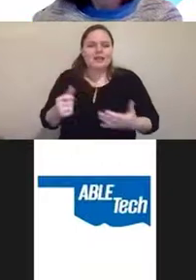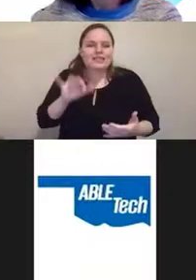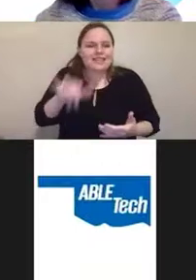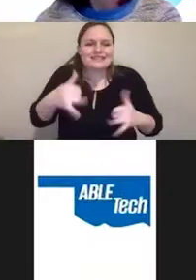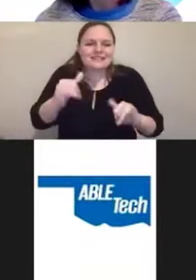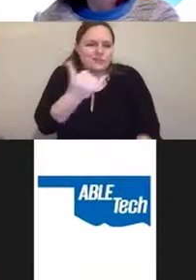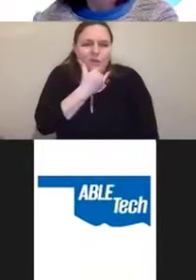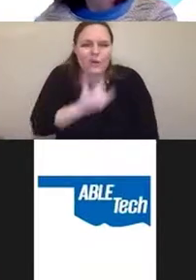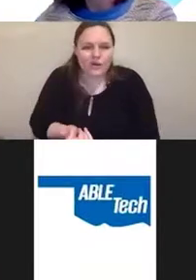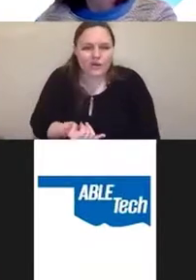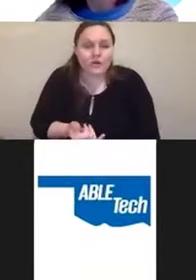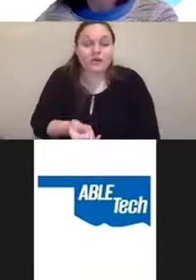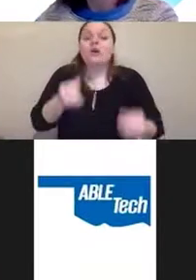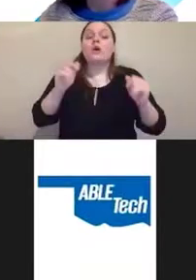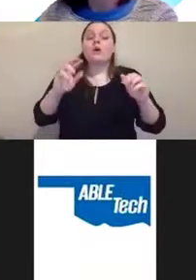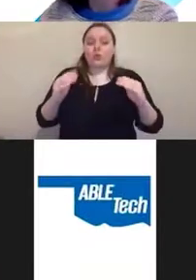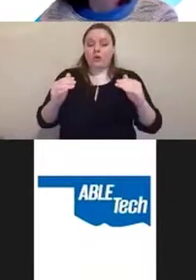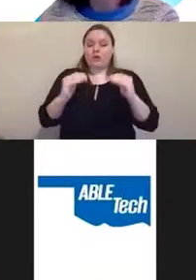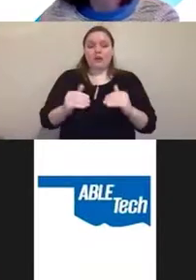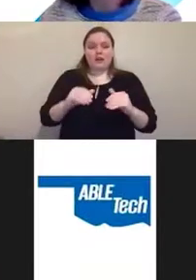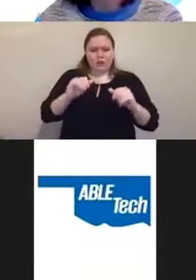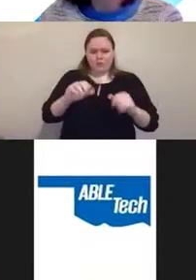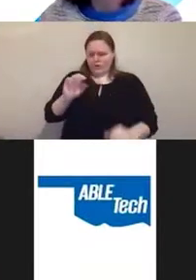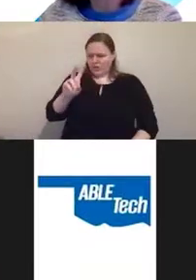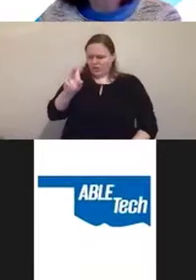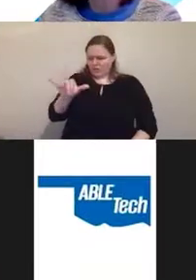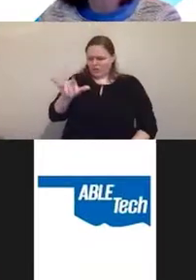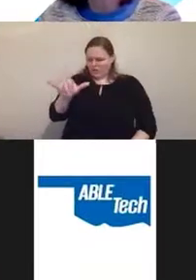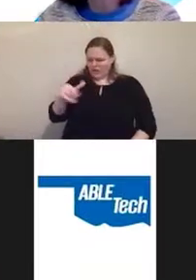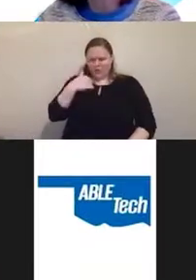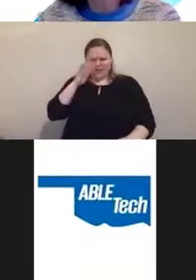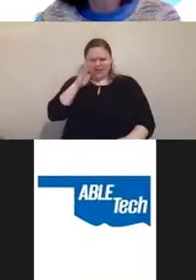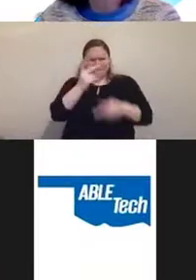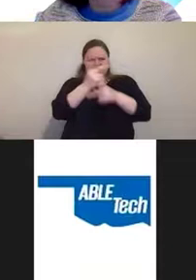Or can the overlay figure out that you're missing a category and fill it in,